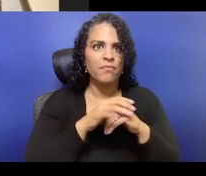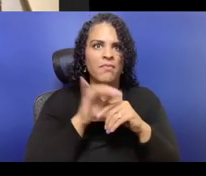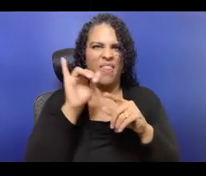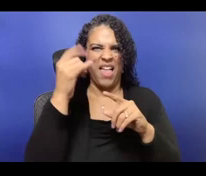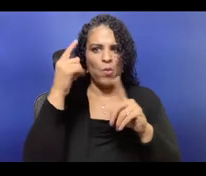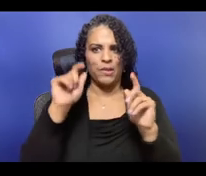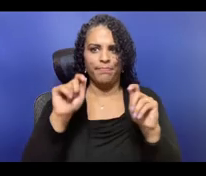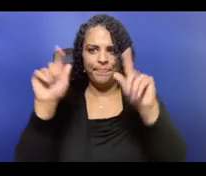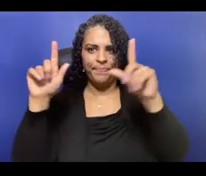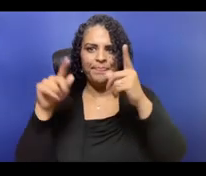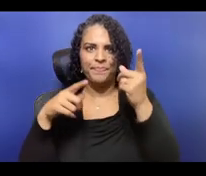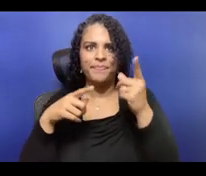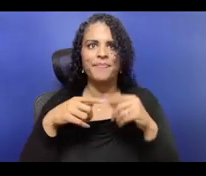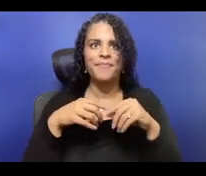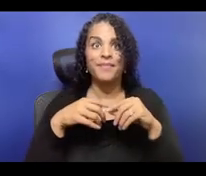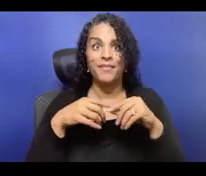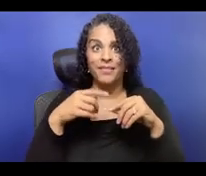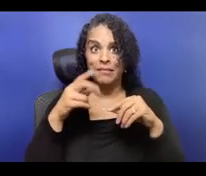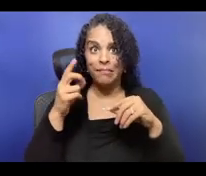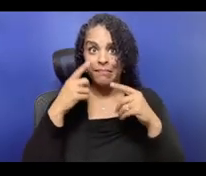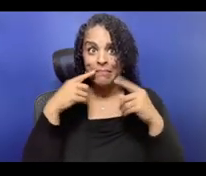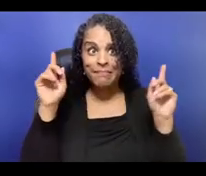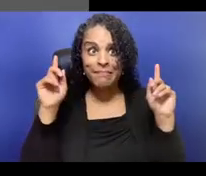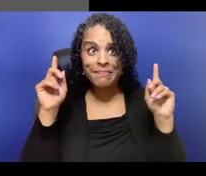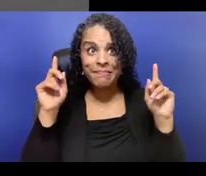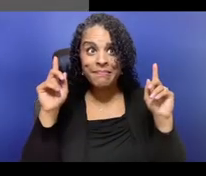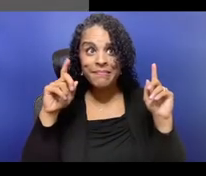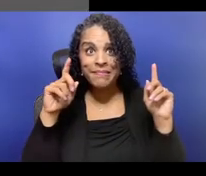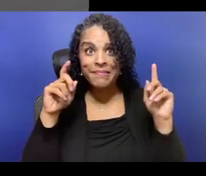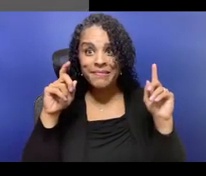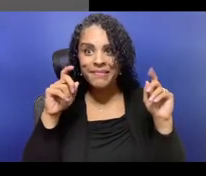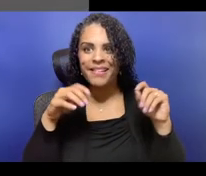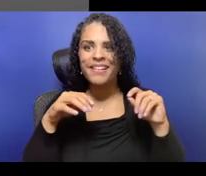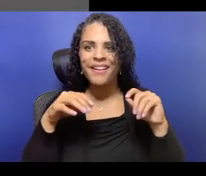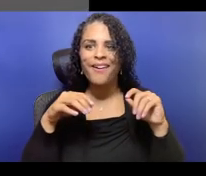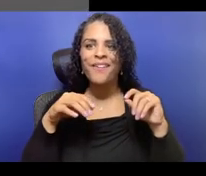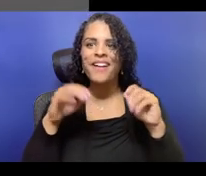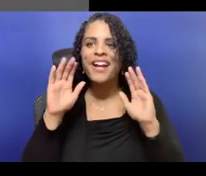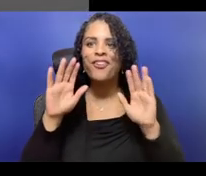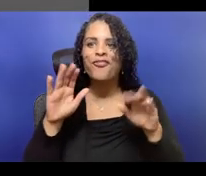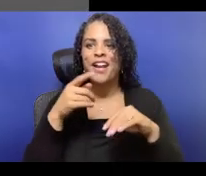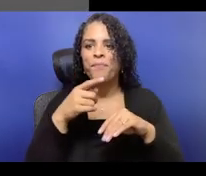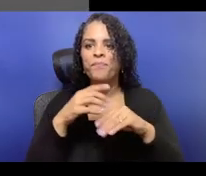to say "Hi, we're looking to be more transparent about our processes. We would love to shout out specifically